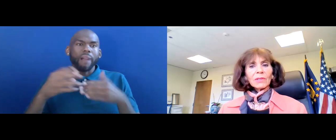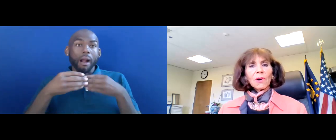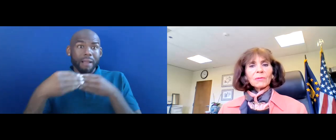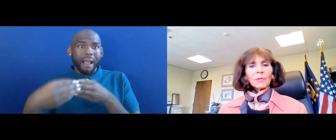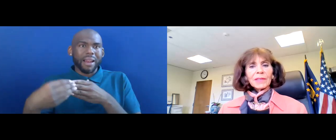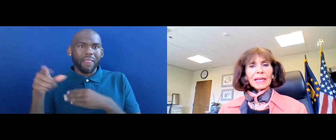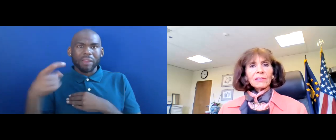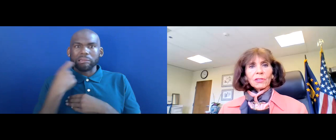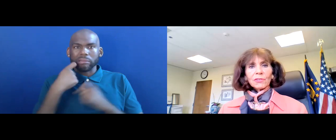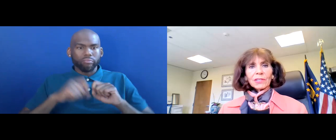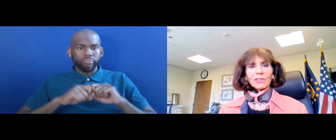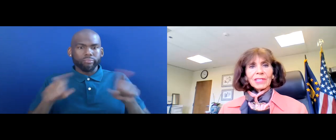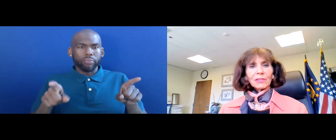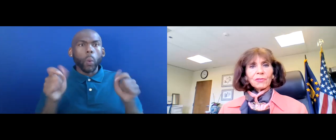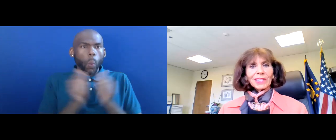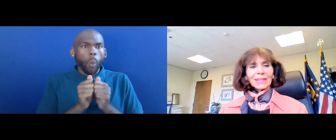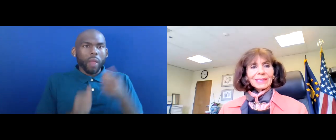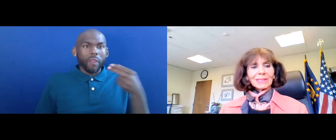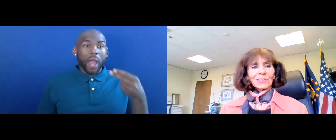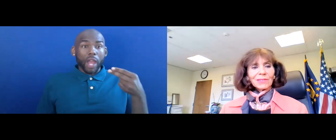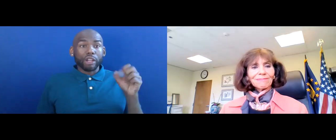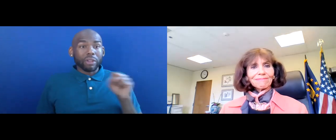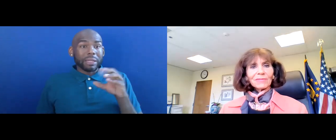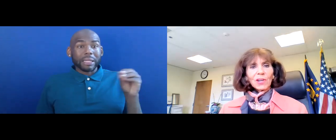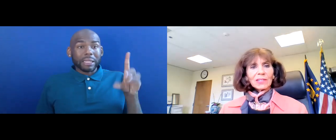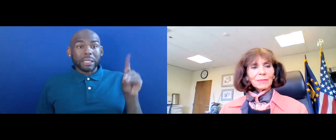ALONG WITH THE HHS DOJ GUIDANCE. JASMINE?